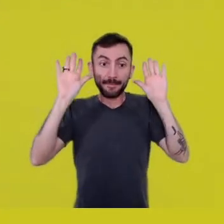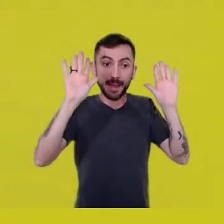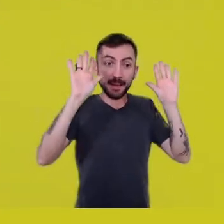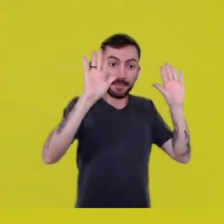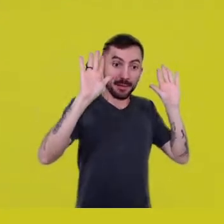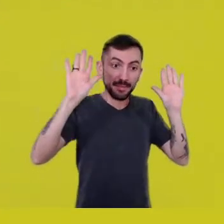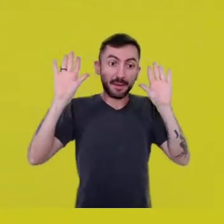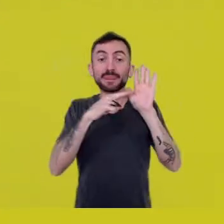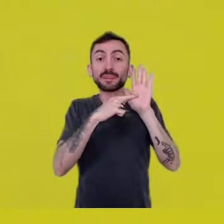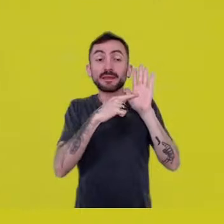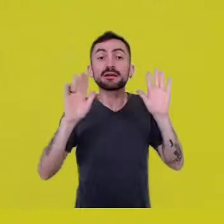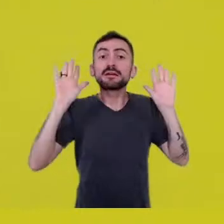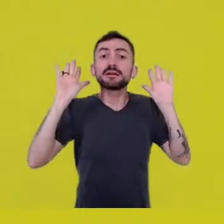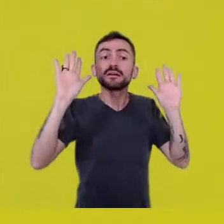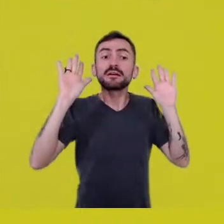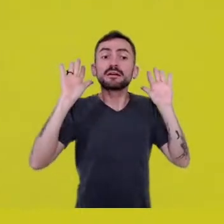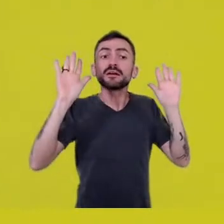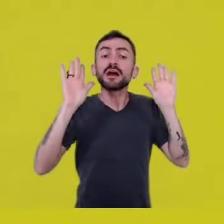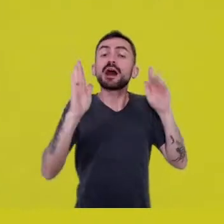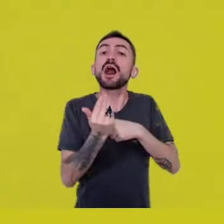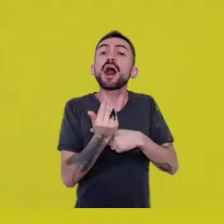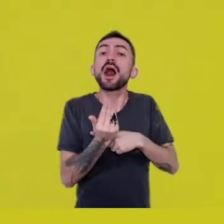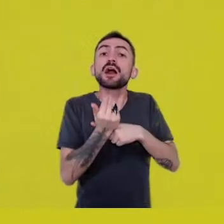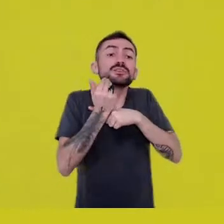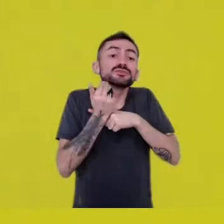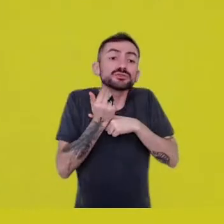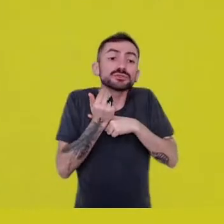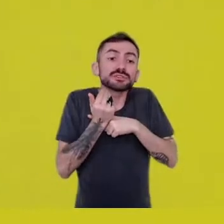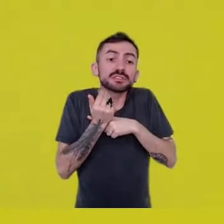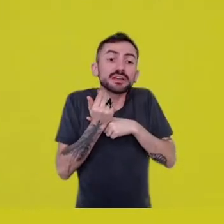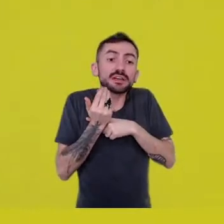This movement allows us to lift the sky.